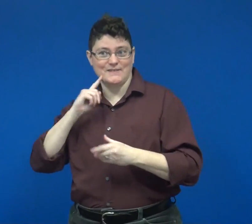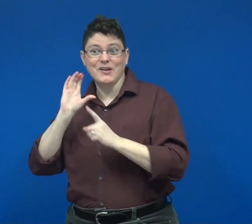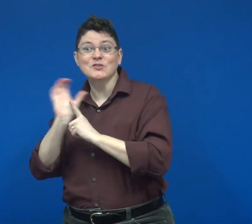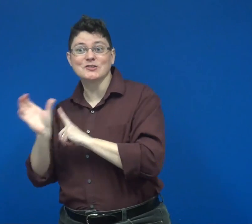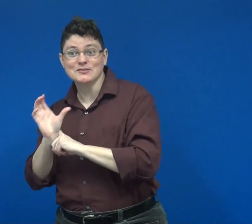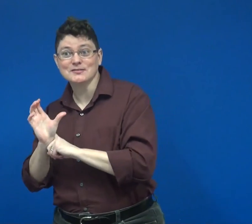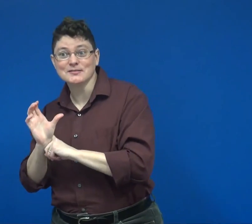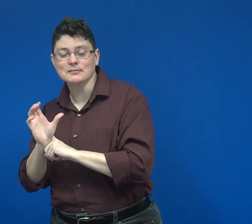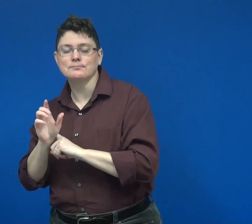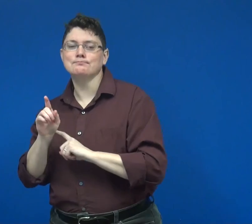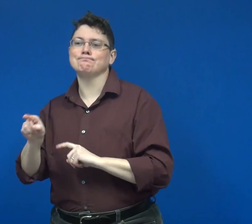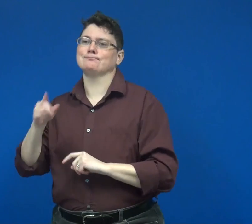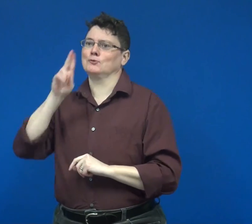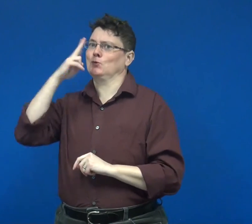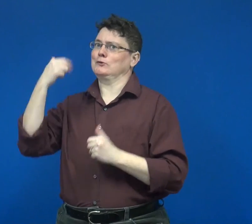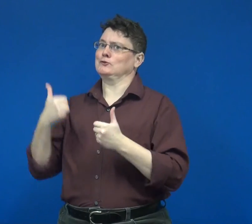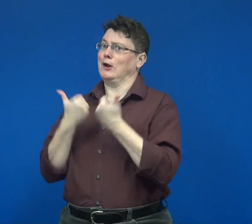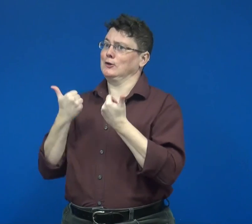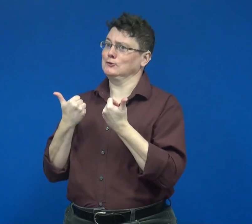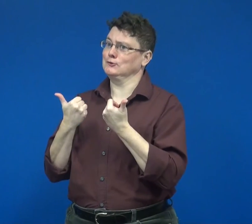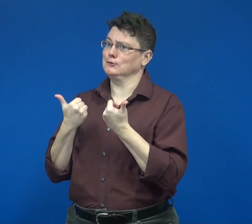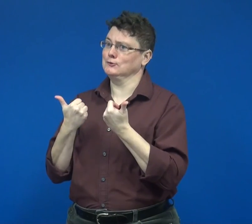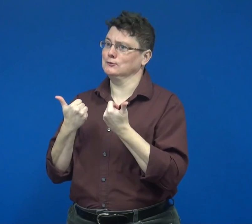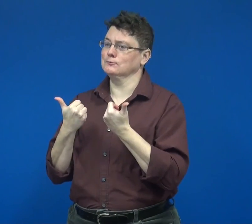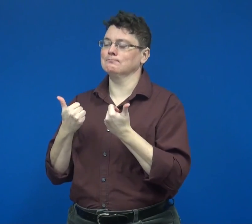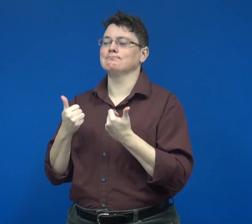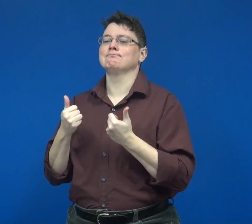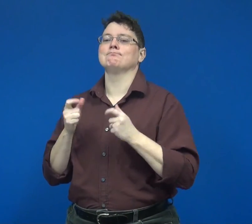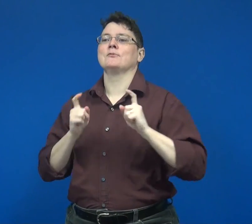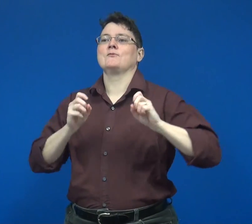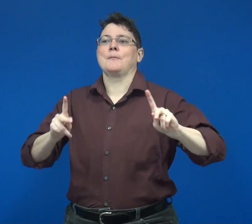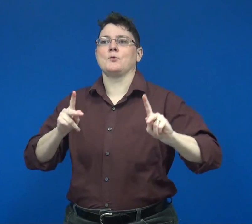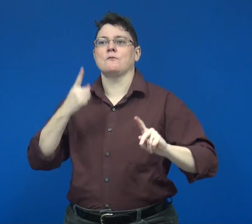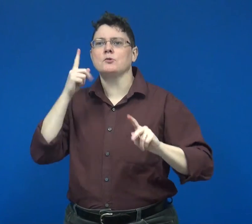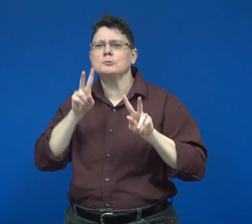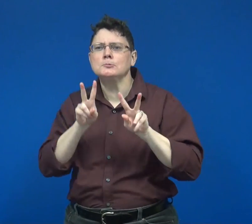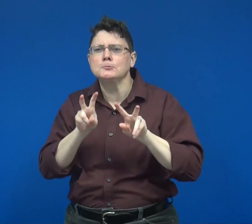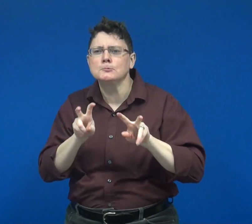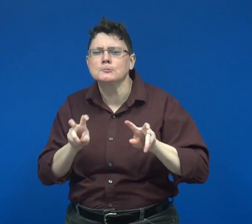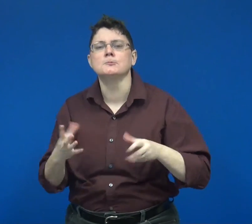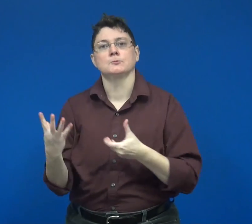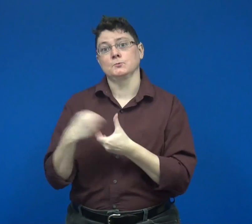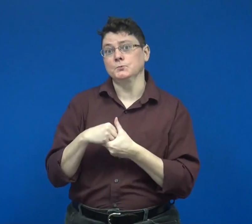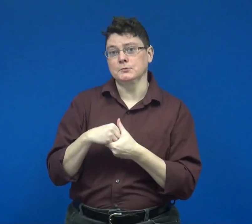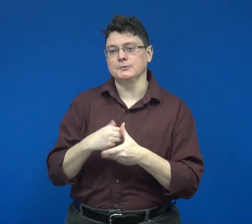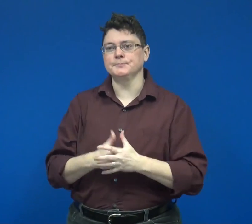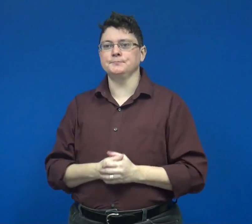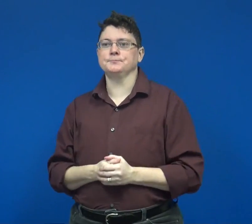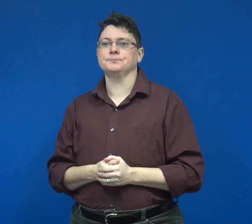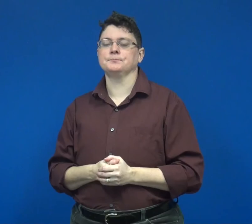which has unique challenges that are opportunities for examining inclusion.